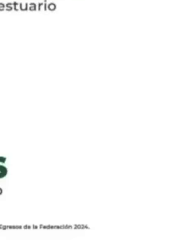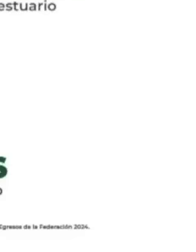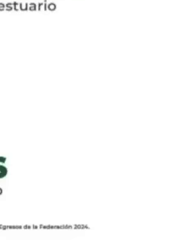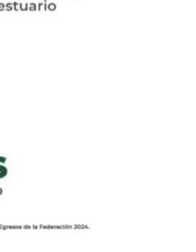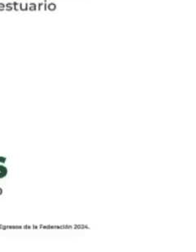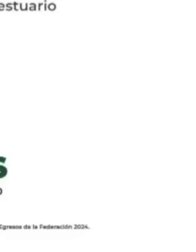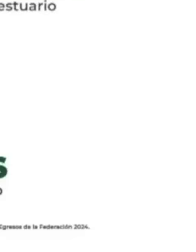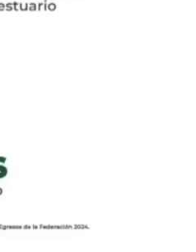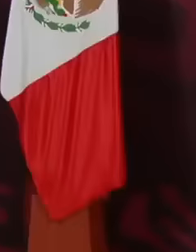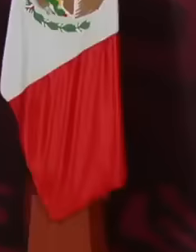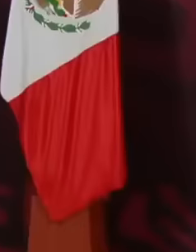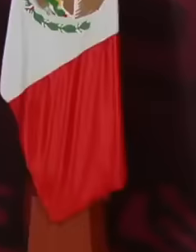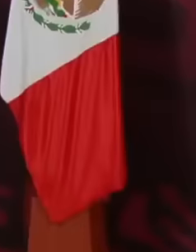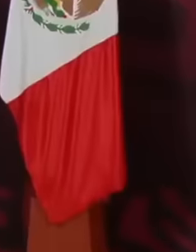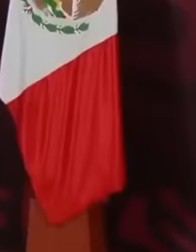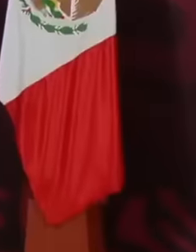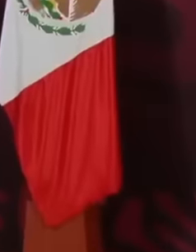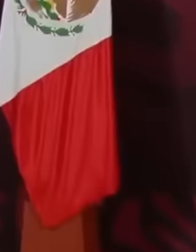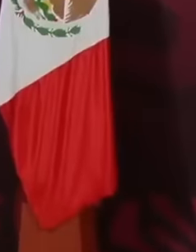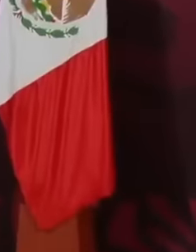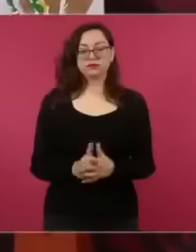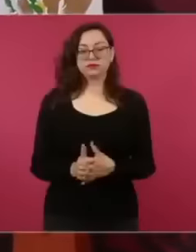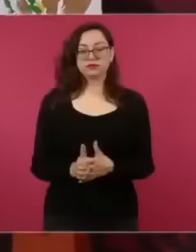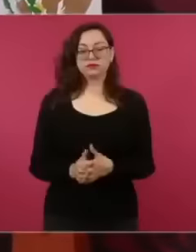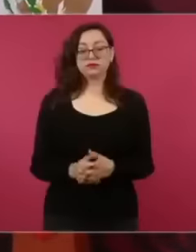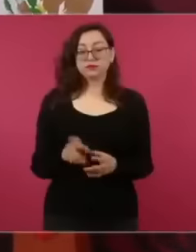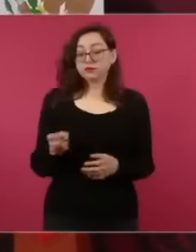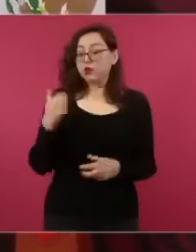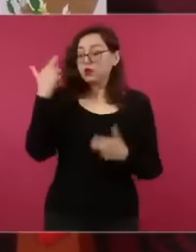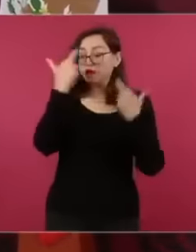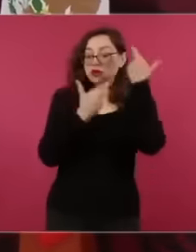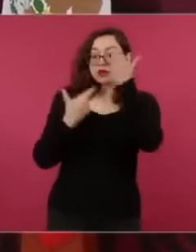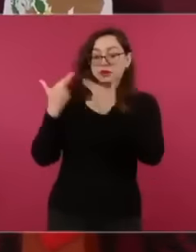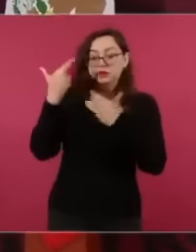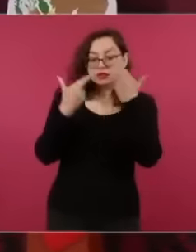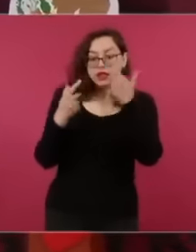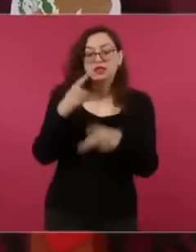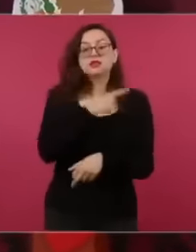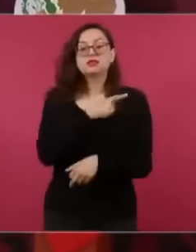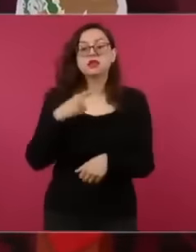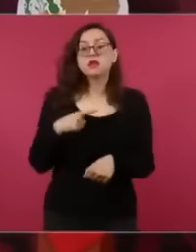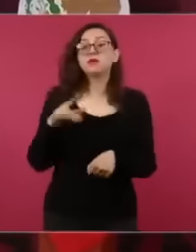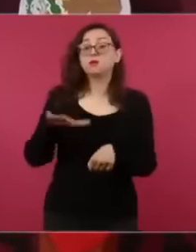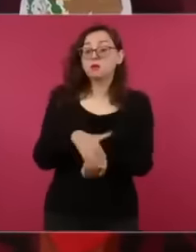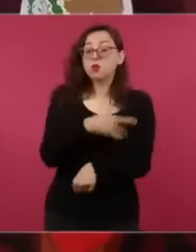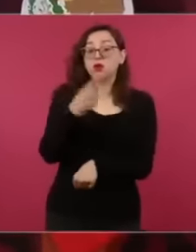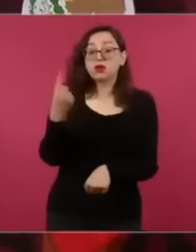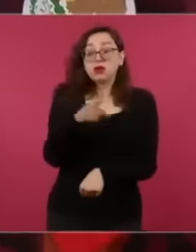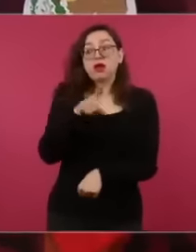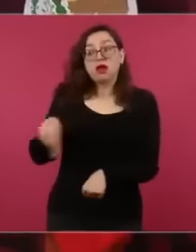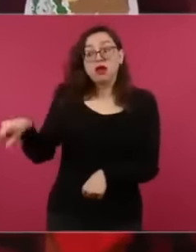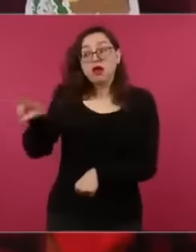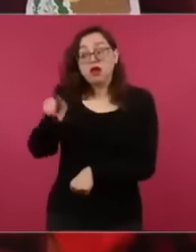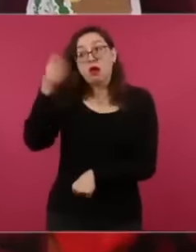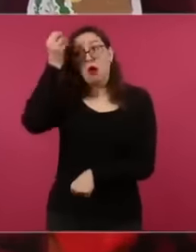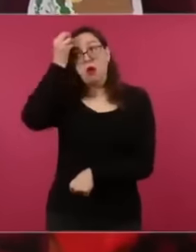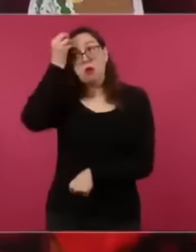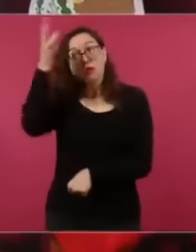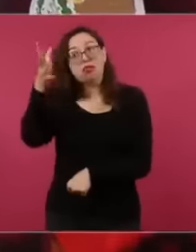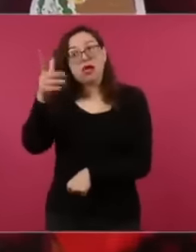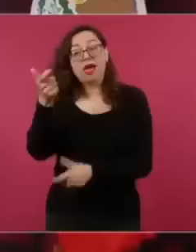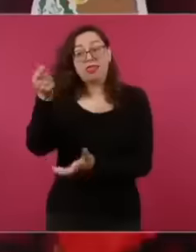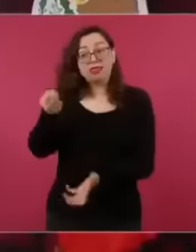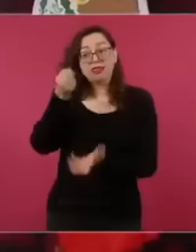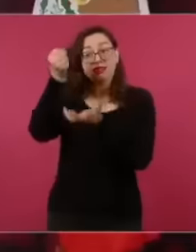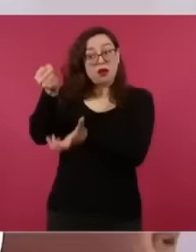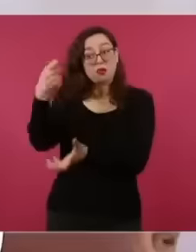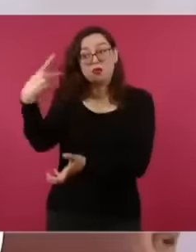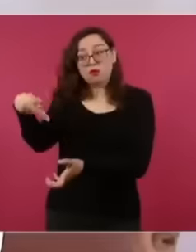it is money from the public budget it is money from the people the budget